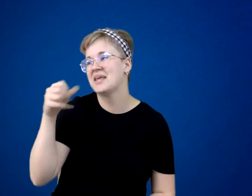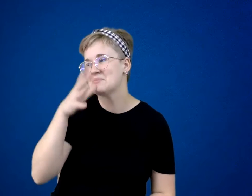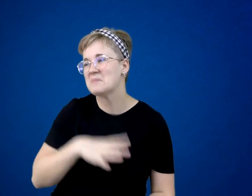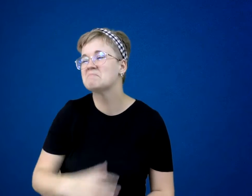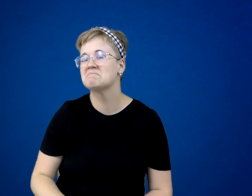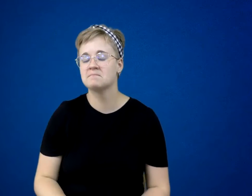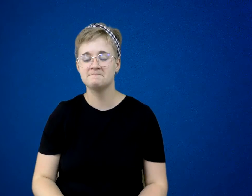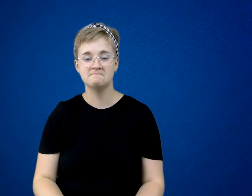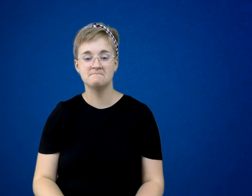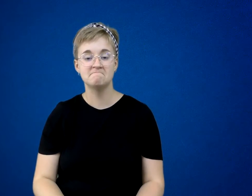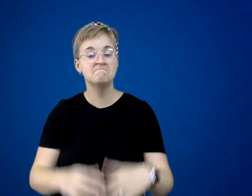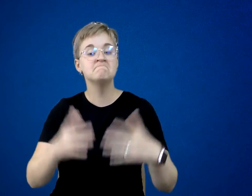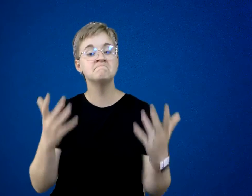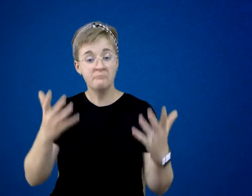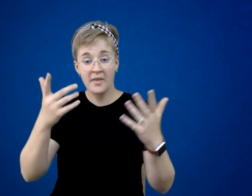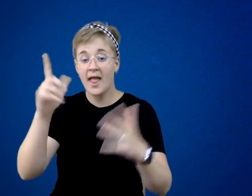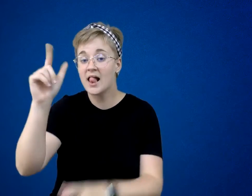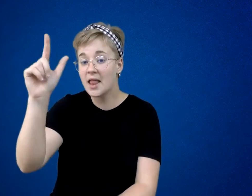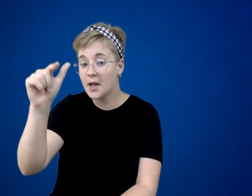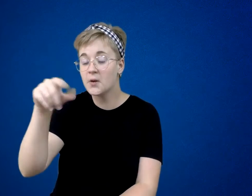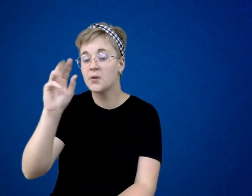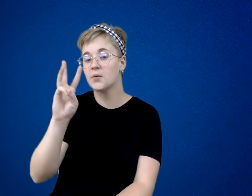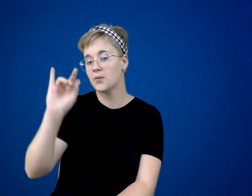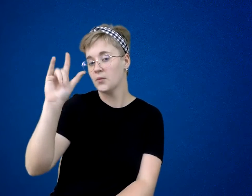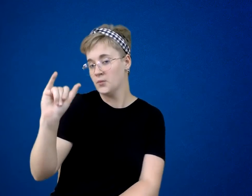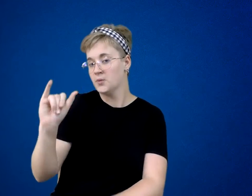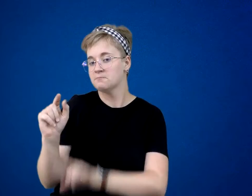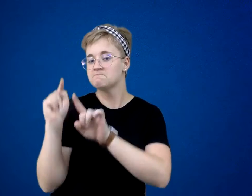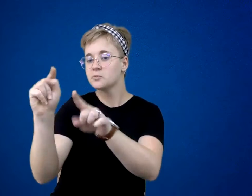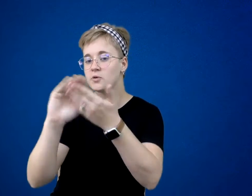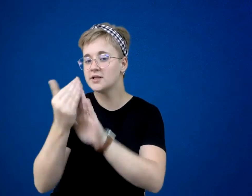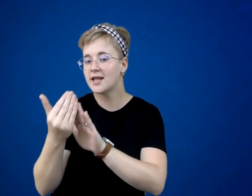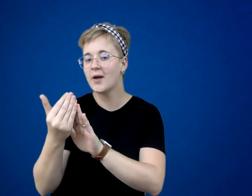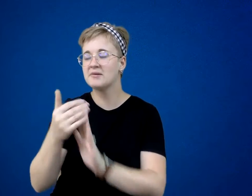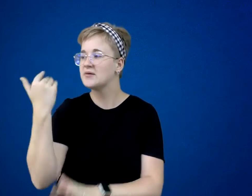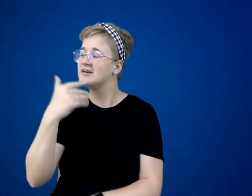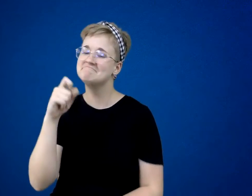Later, on his way to town, little Willy sang at the top of his lungs.